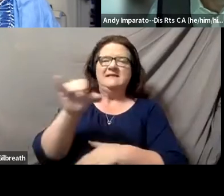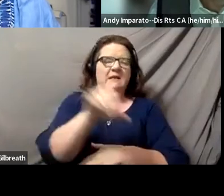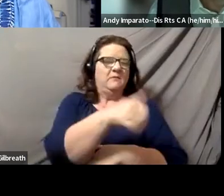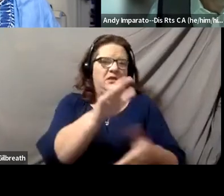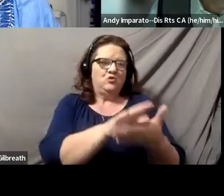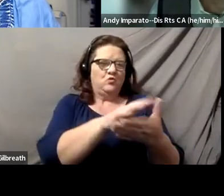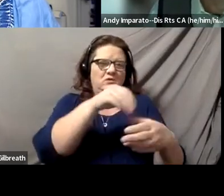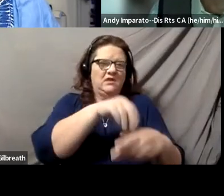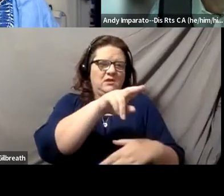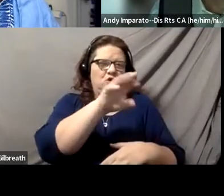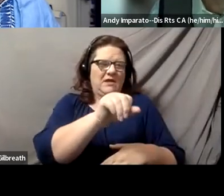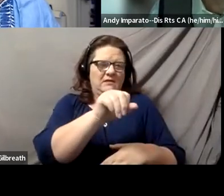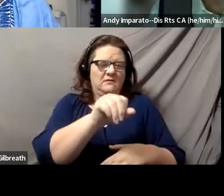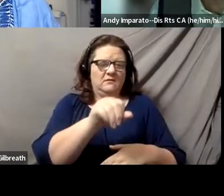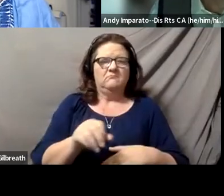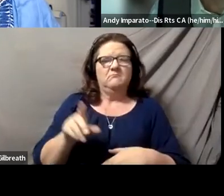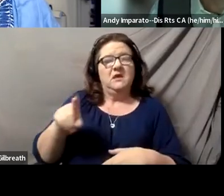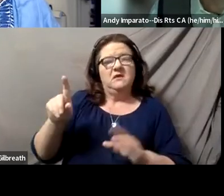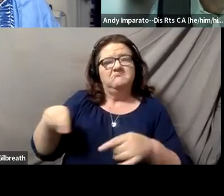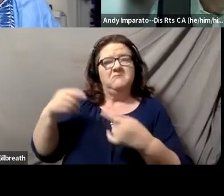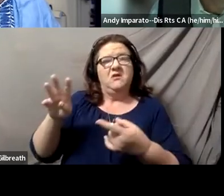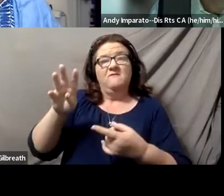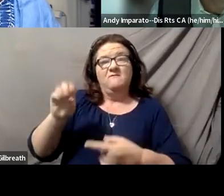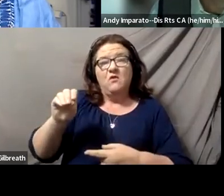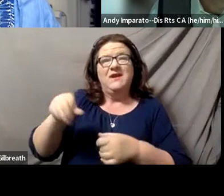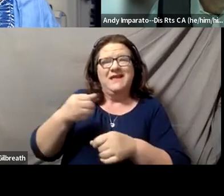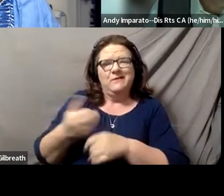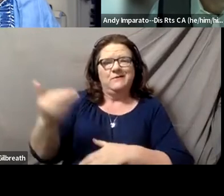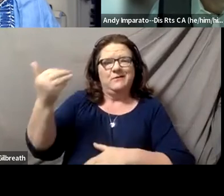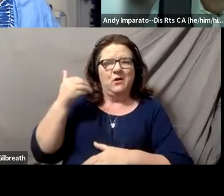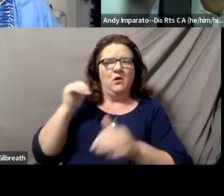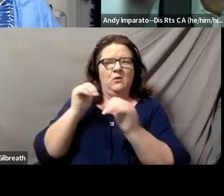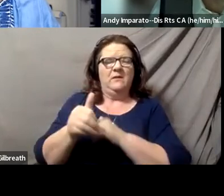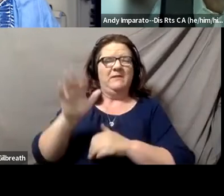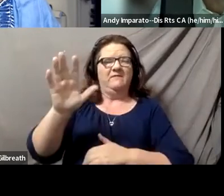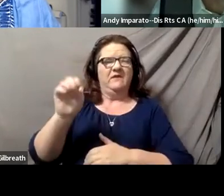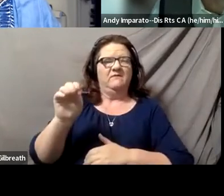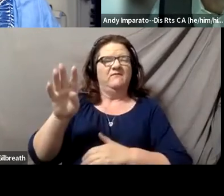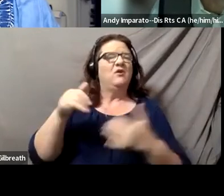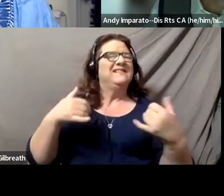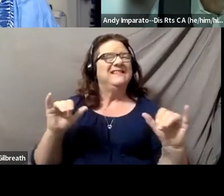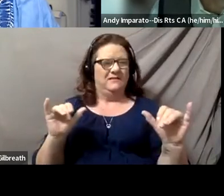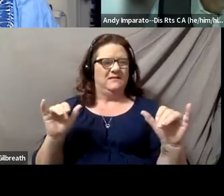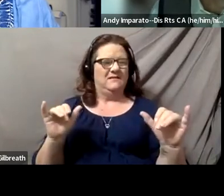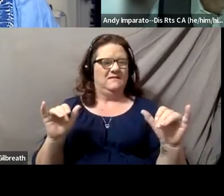who are almost 40 years into 504, still are doing things that I think